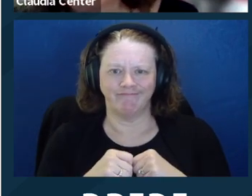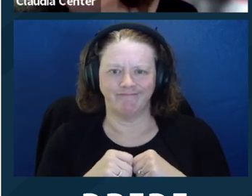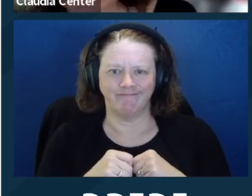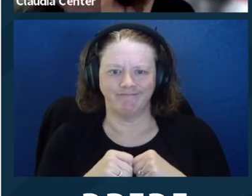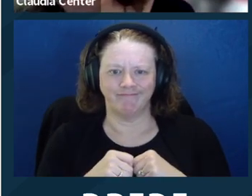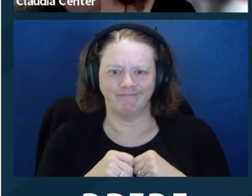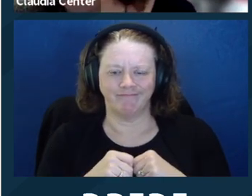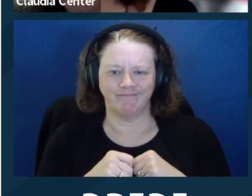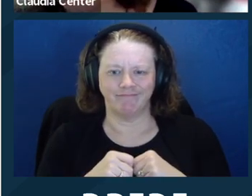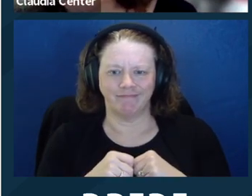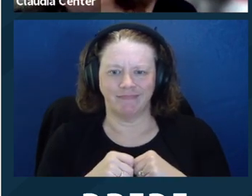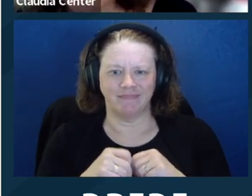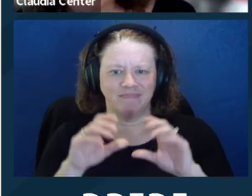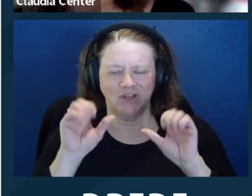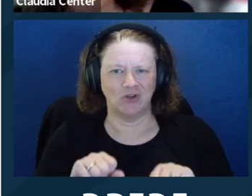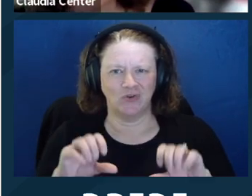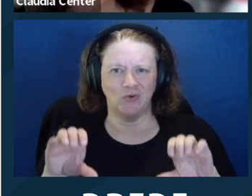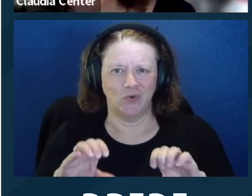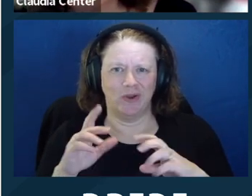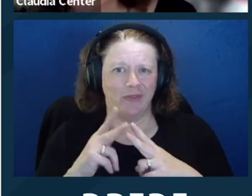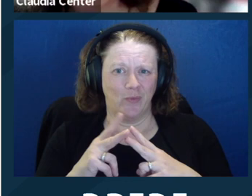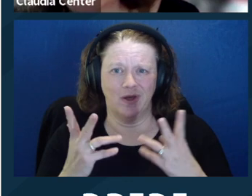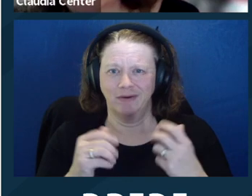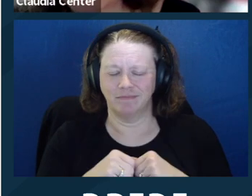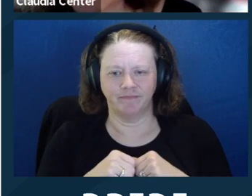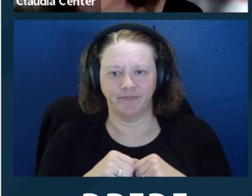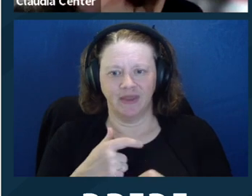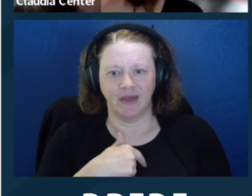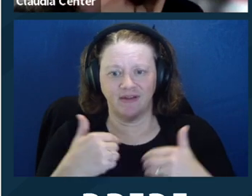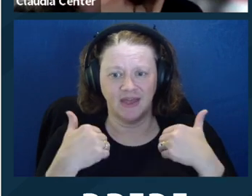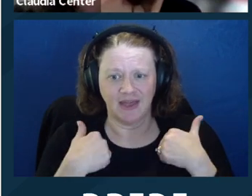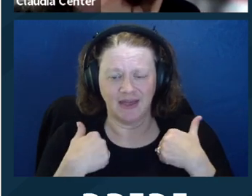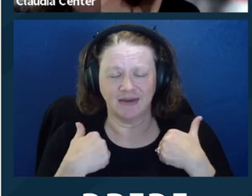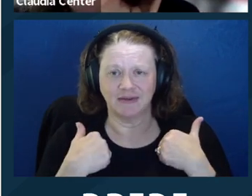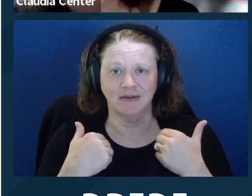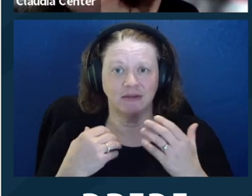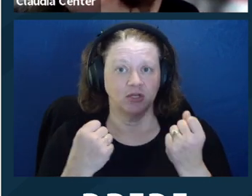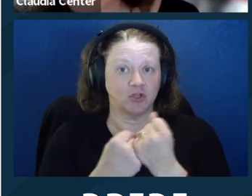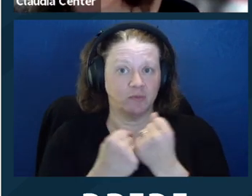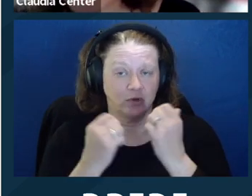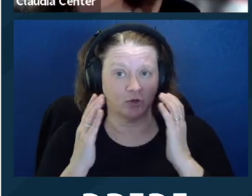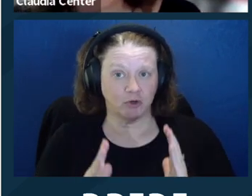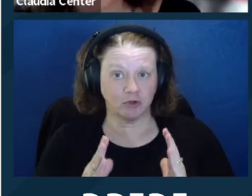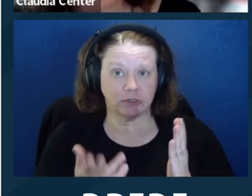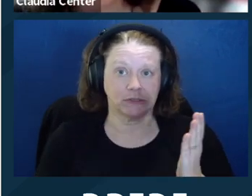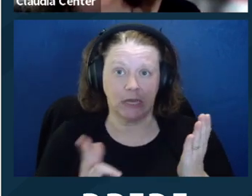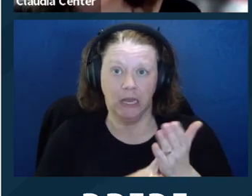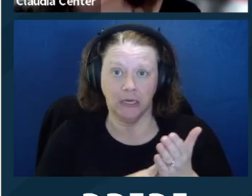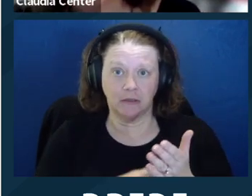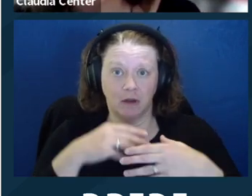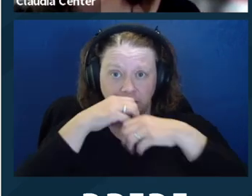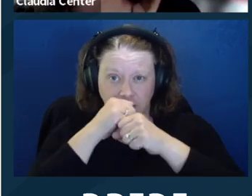meetings. But I don't think ‑‑ I mean, I could see going either way on this, you